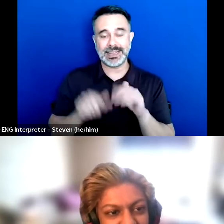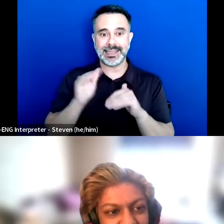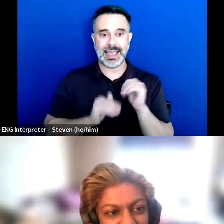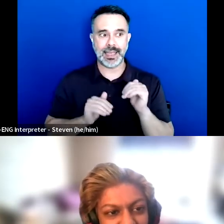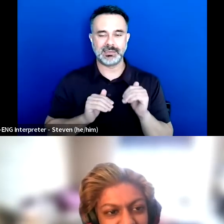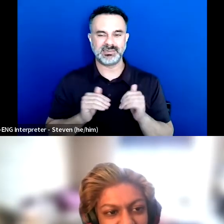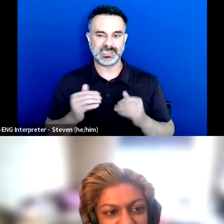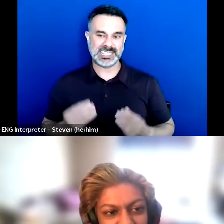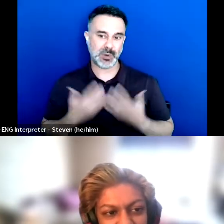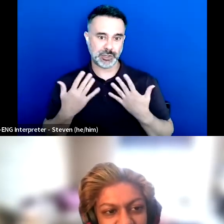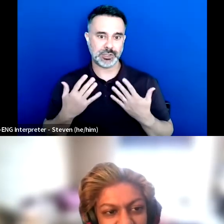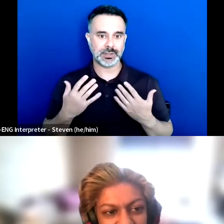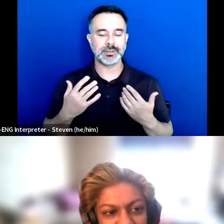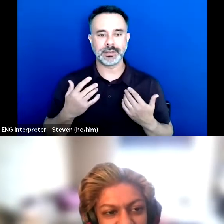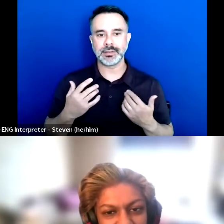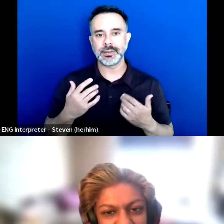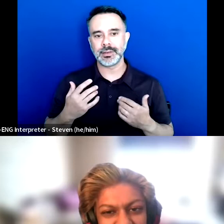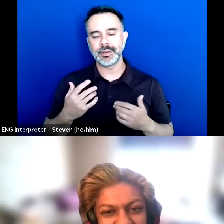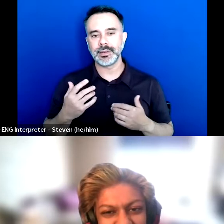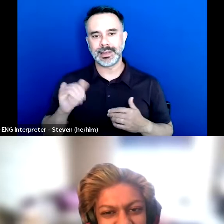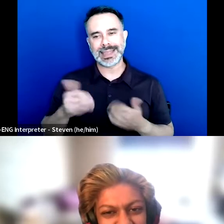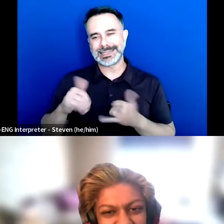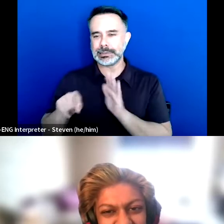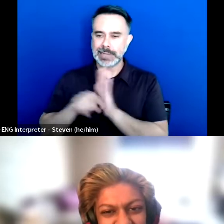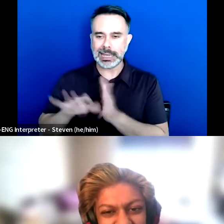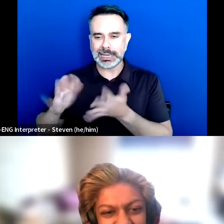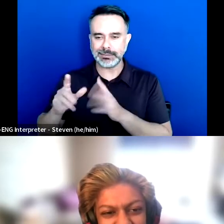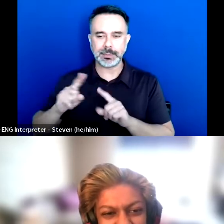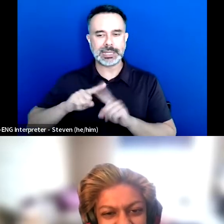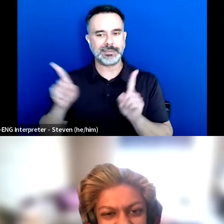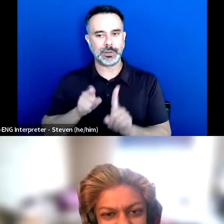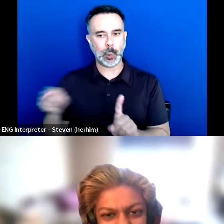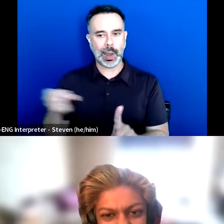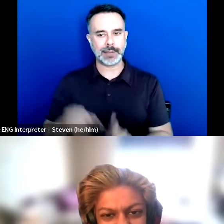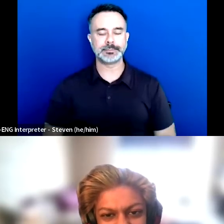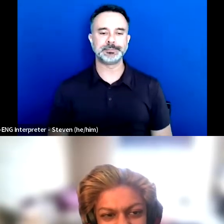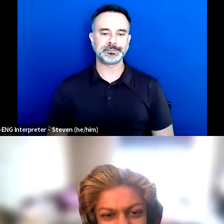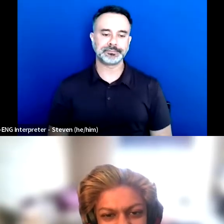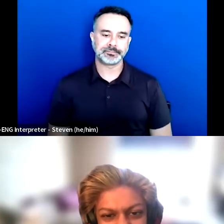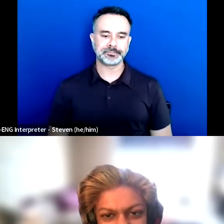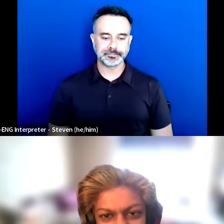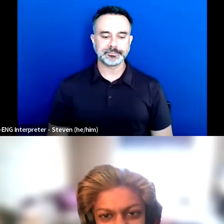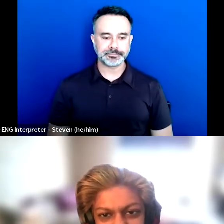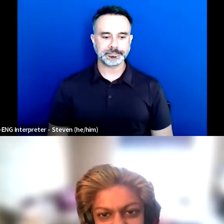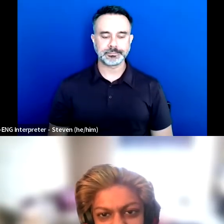which is still negative but in a different way.